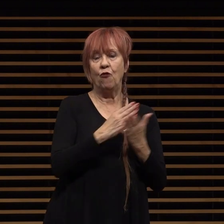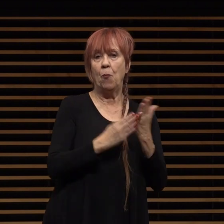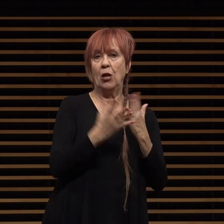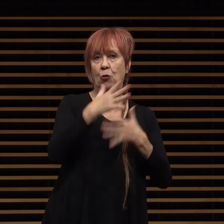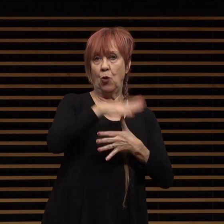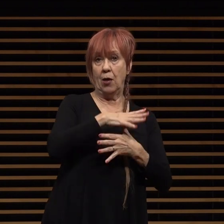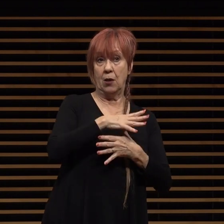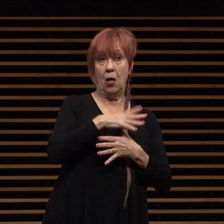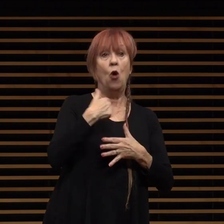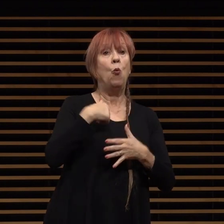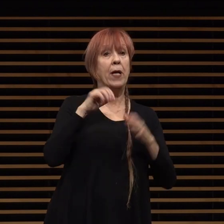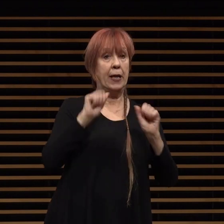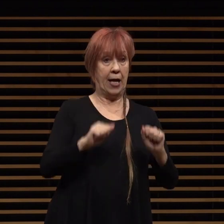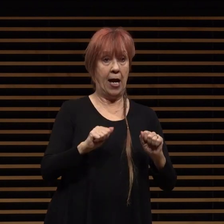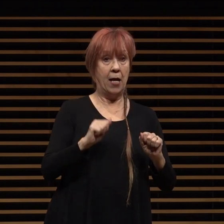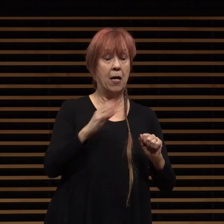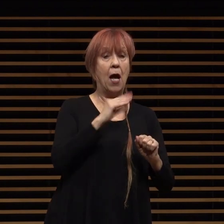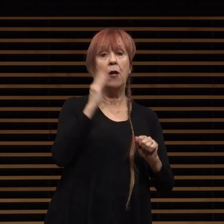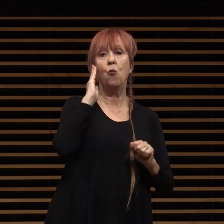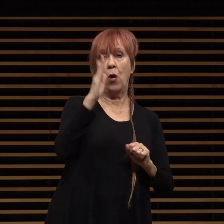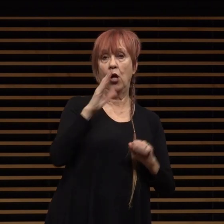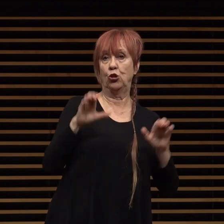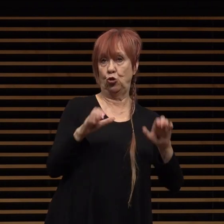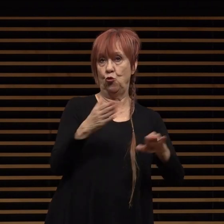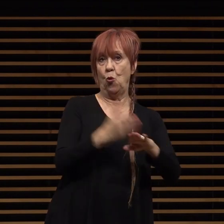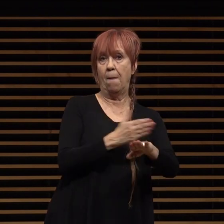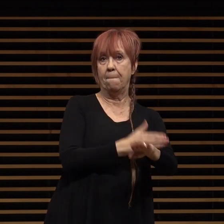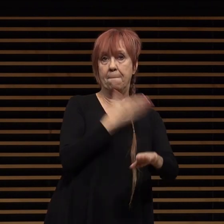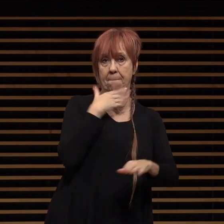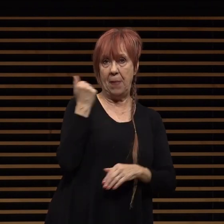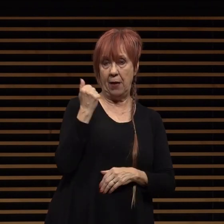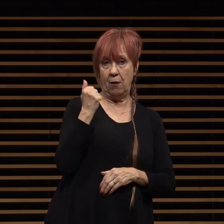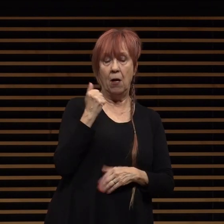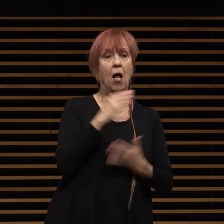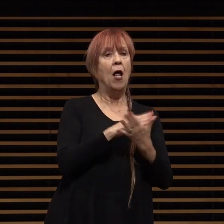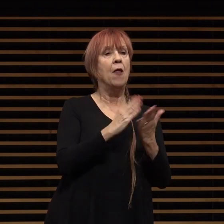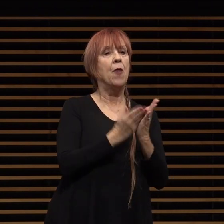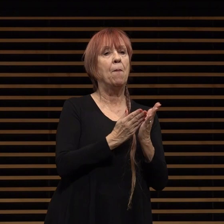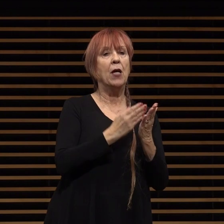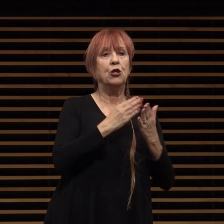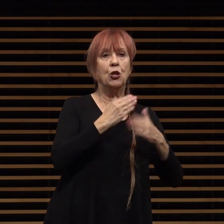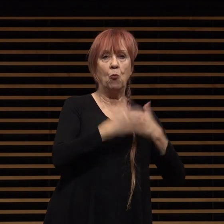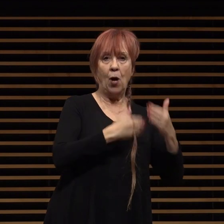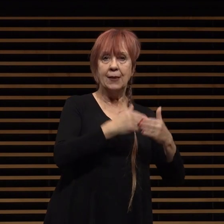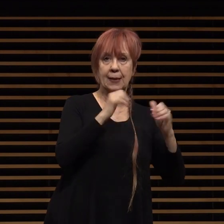we will do better we can make our budget process stronger